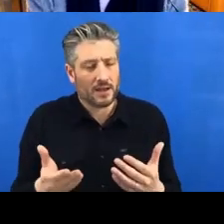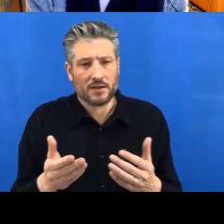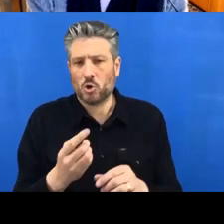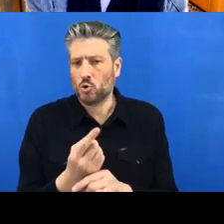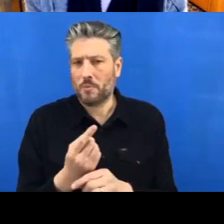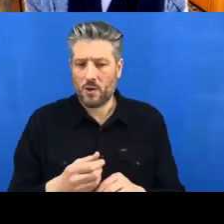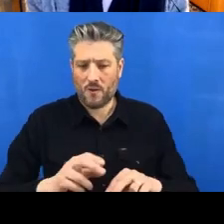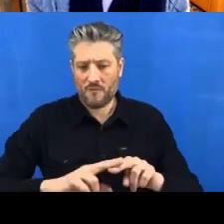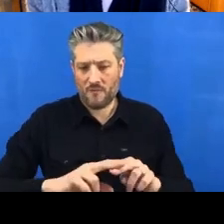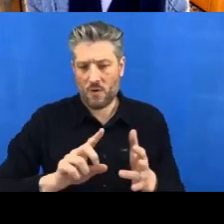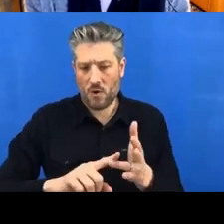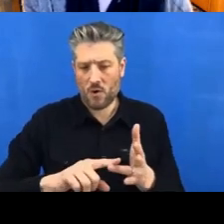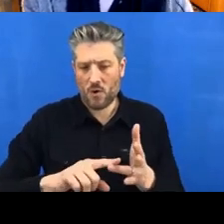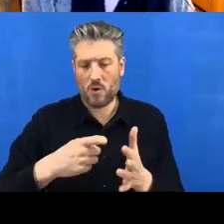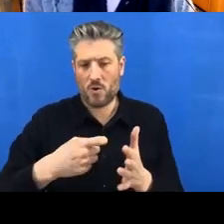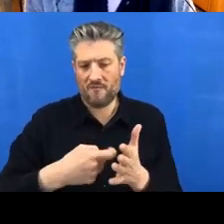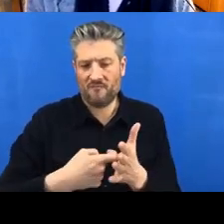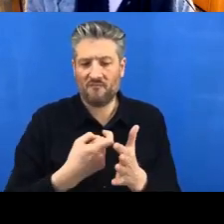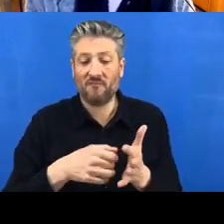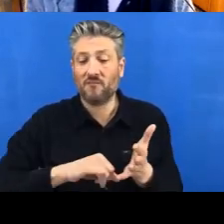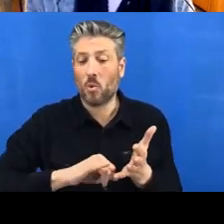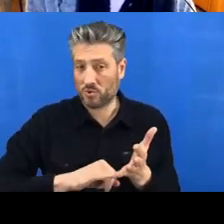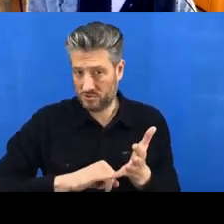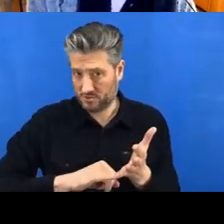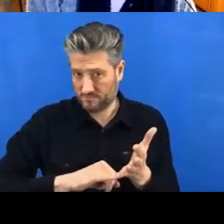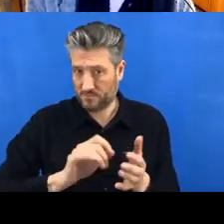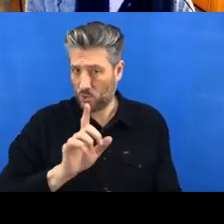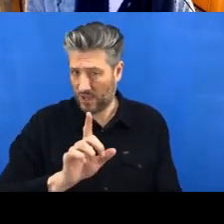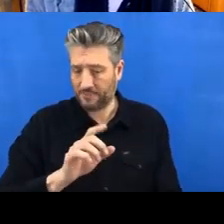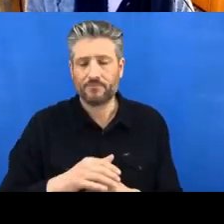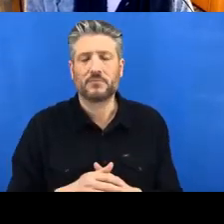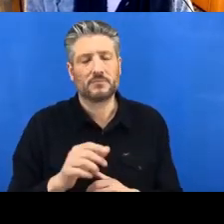Maybe don't start just yet, in fact you can't start just yet because I haven't given you the link!